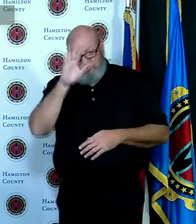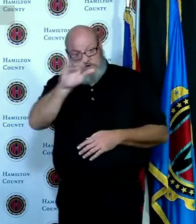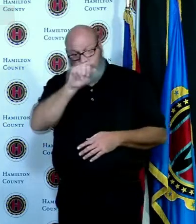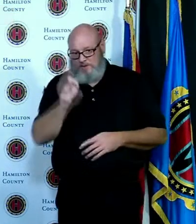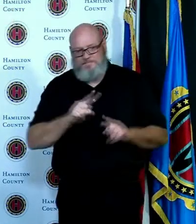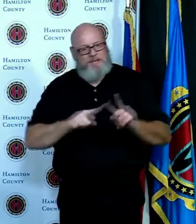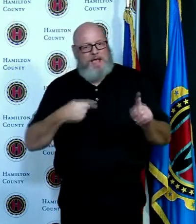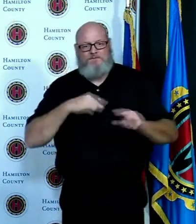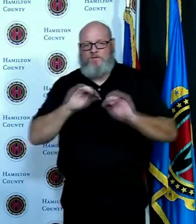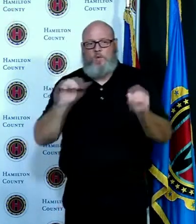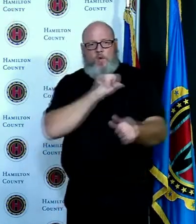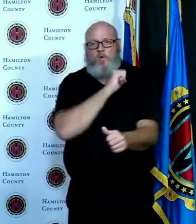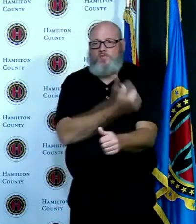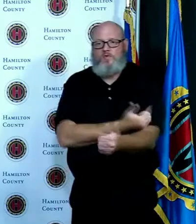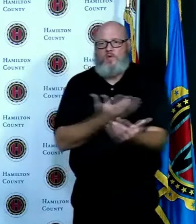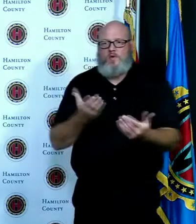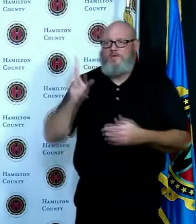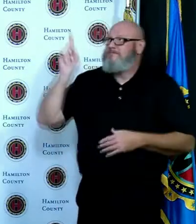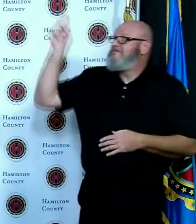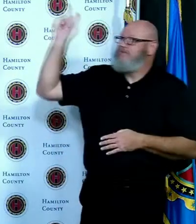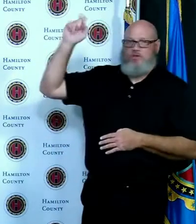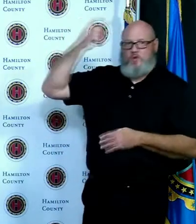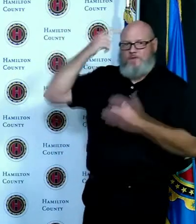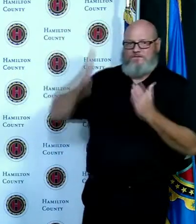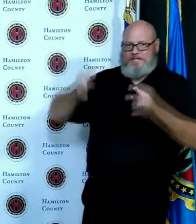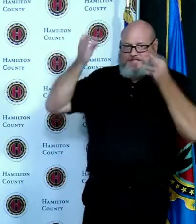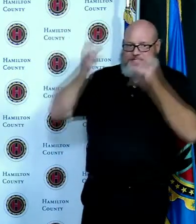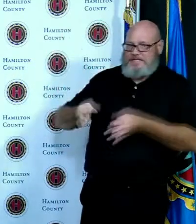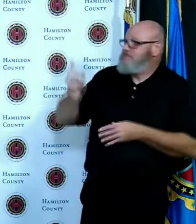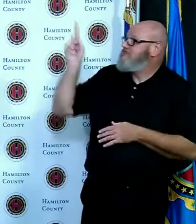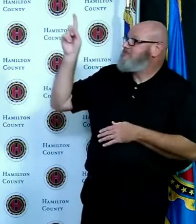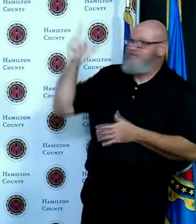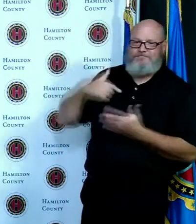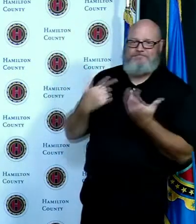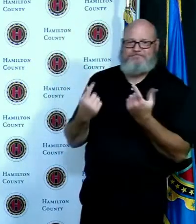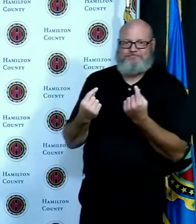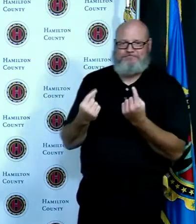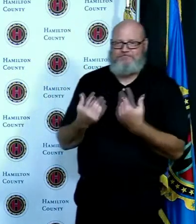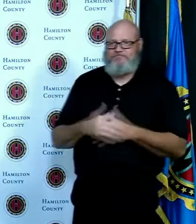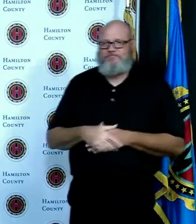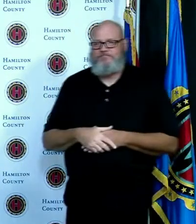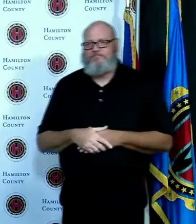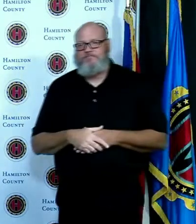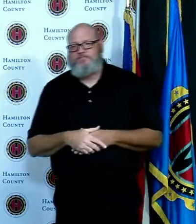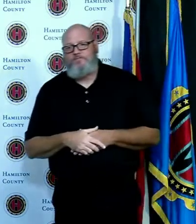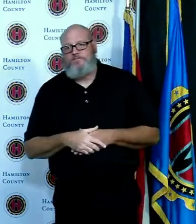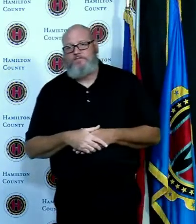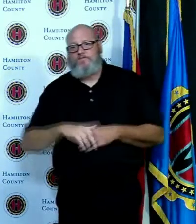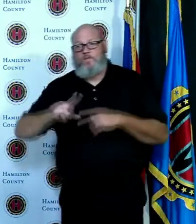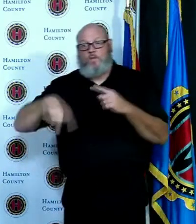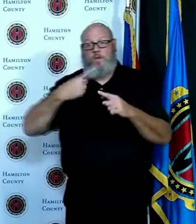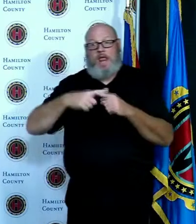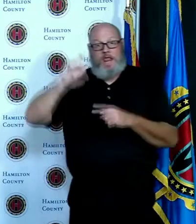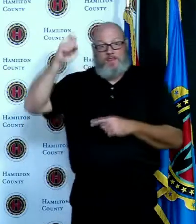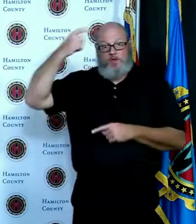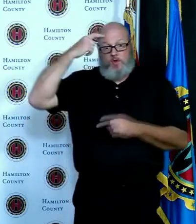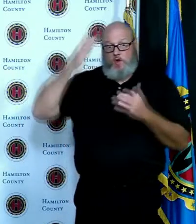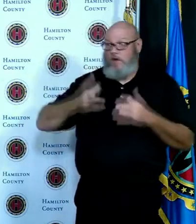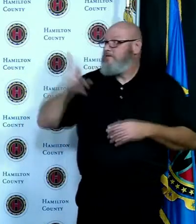and it will be up to him to decide when if he changes what that designation means okay thank you